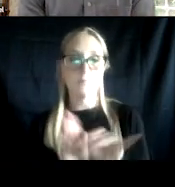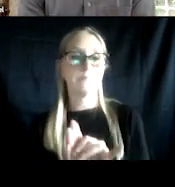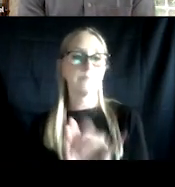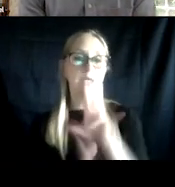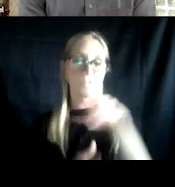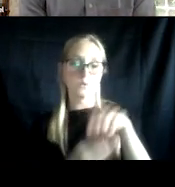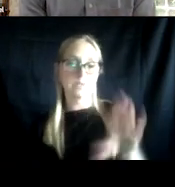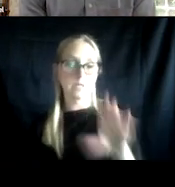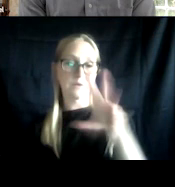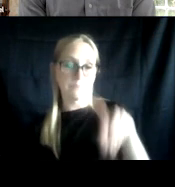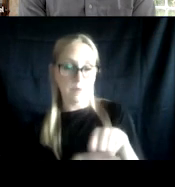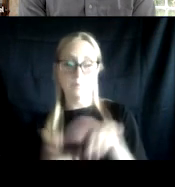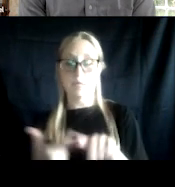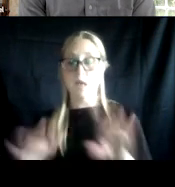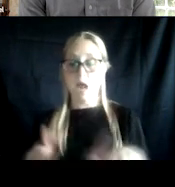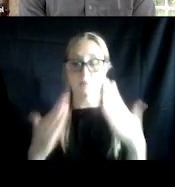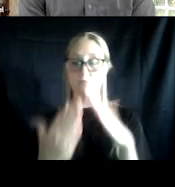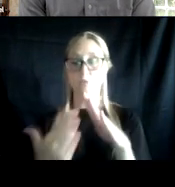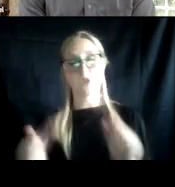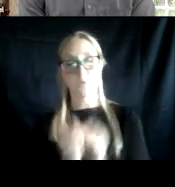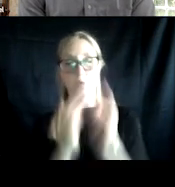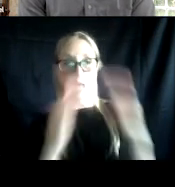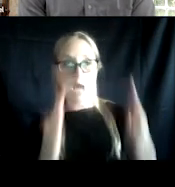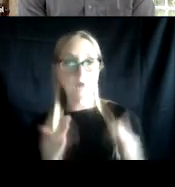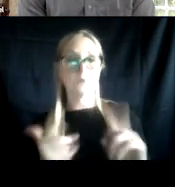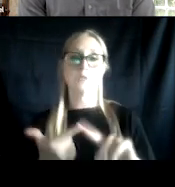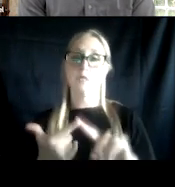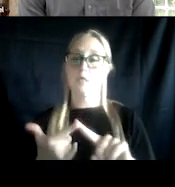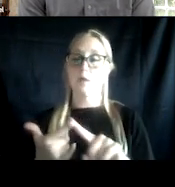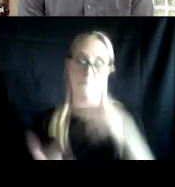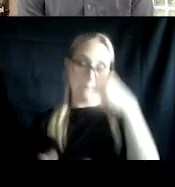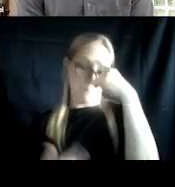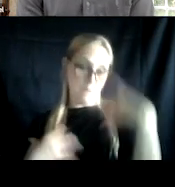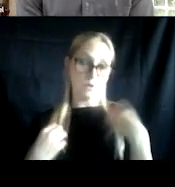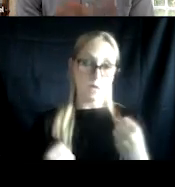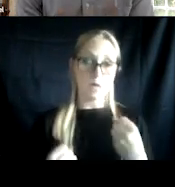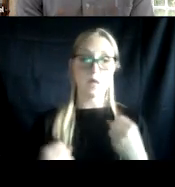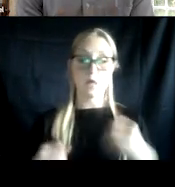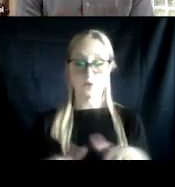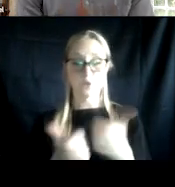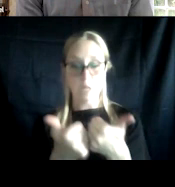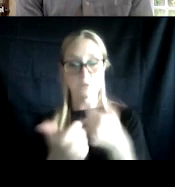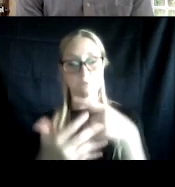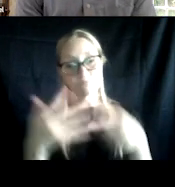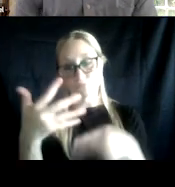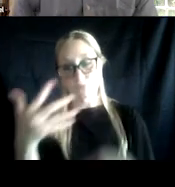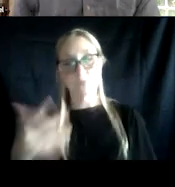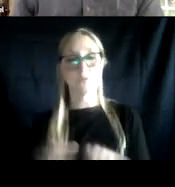It includes housing challenges, mental health and substance use diagnoses and or race or ethnicity. And this often has the impact of ostracizing these veterans